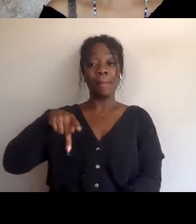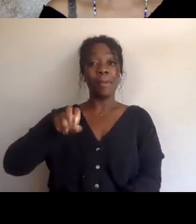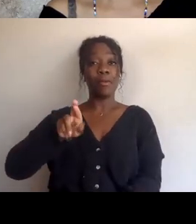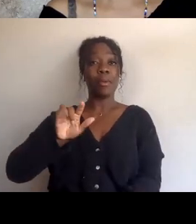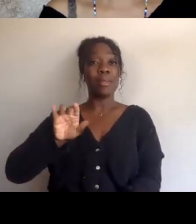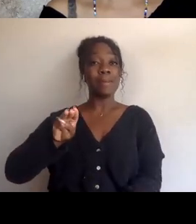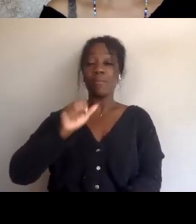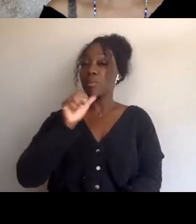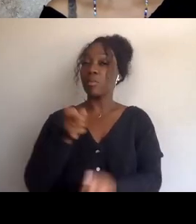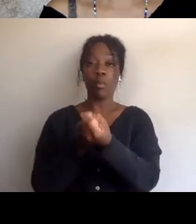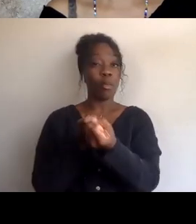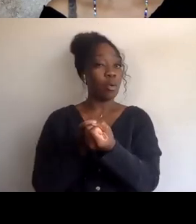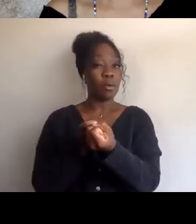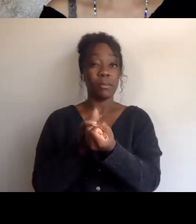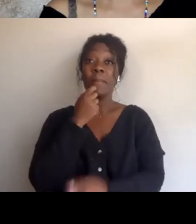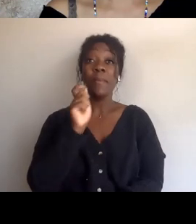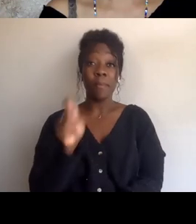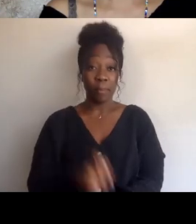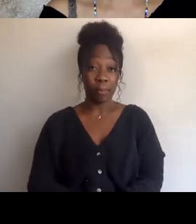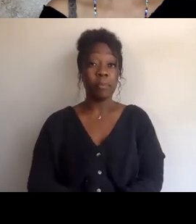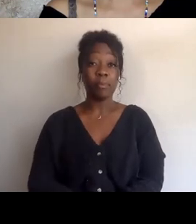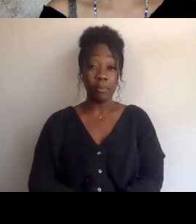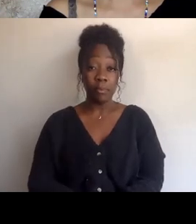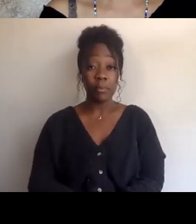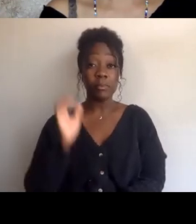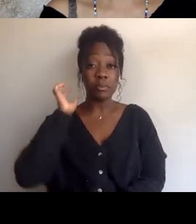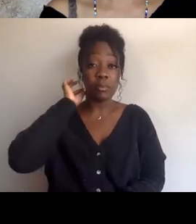Clearly here, (audience clapping)